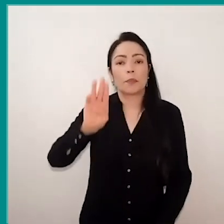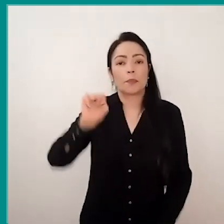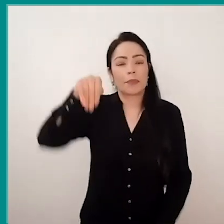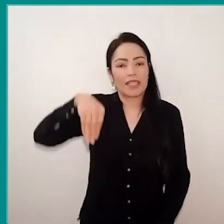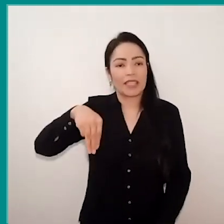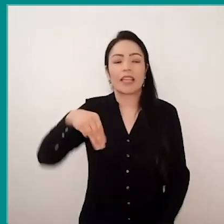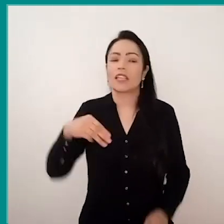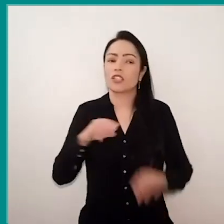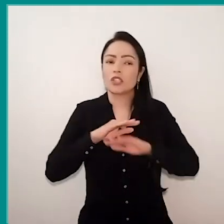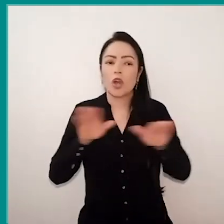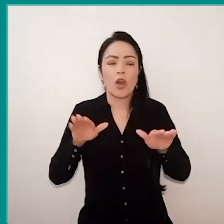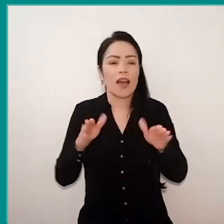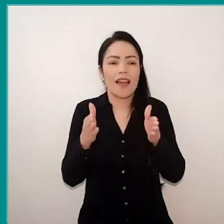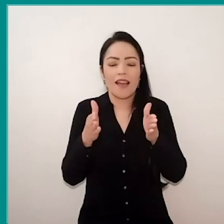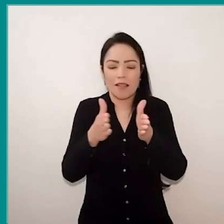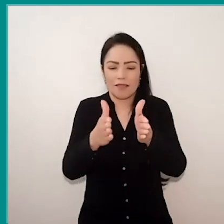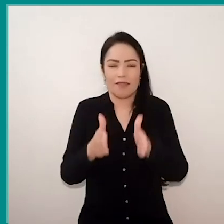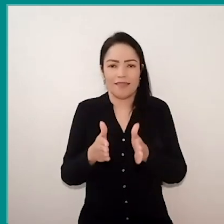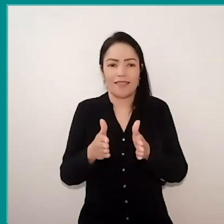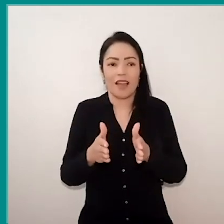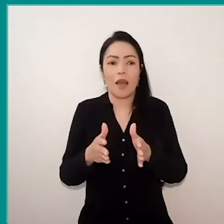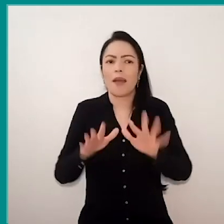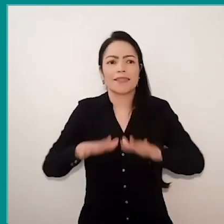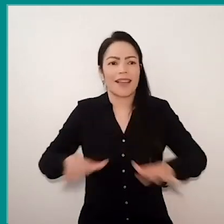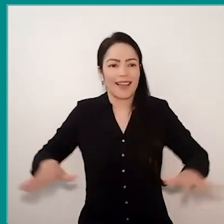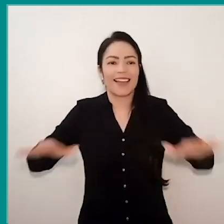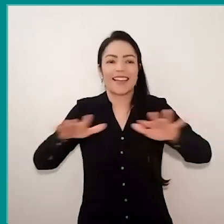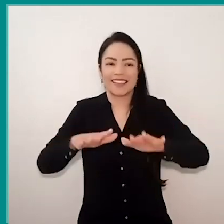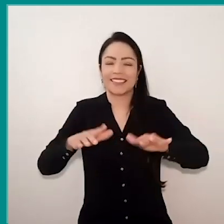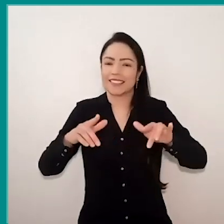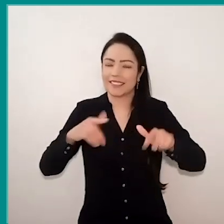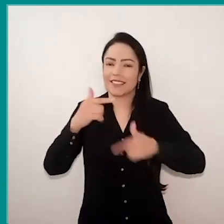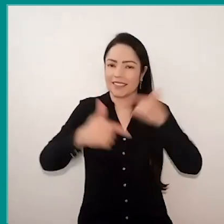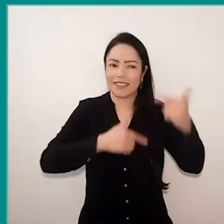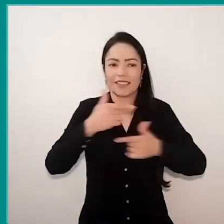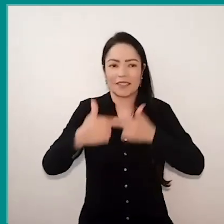The core, as the name says, it acts in front of three programs: